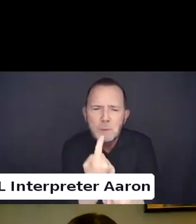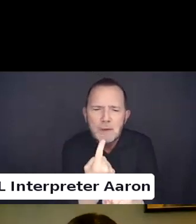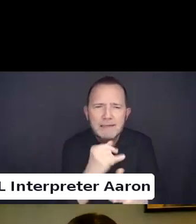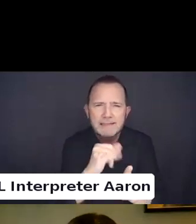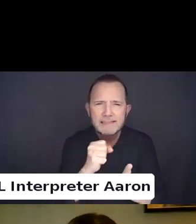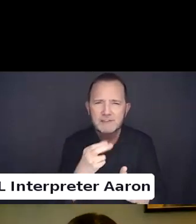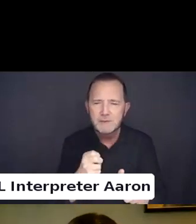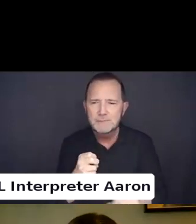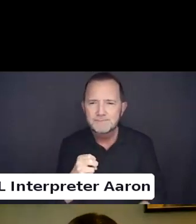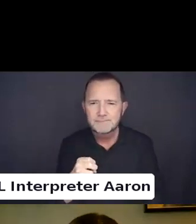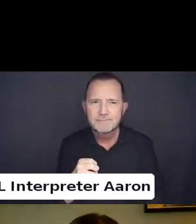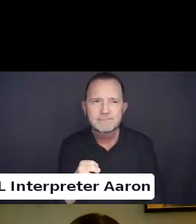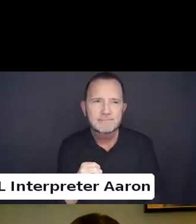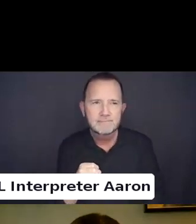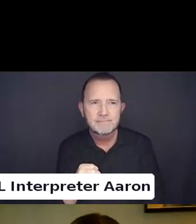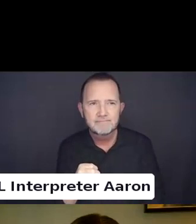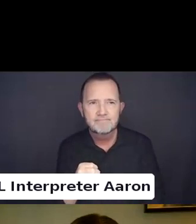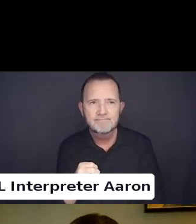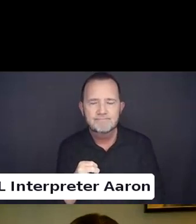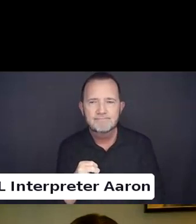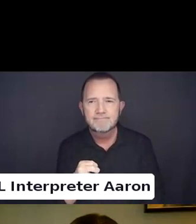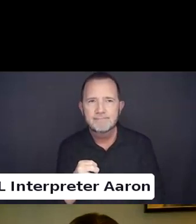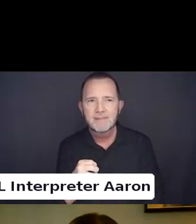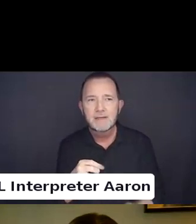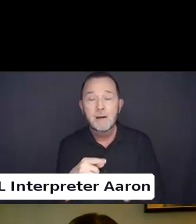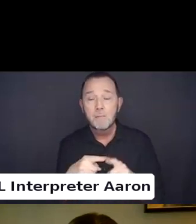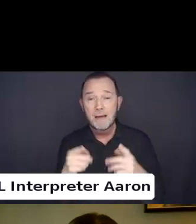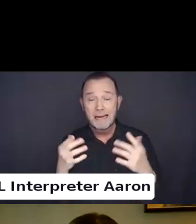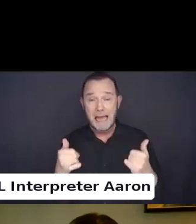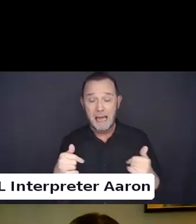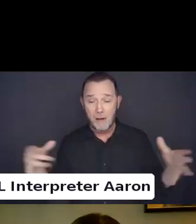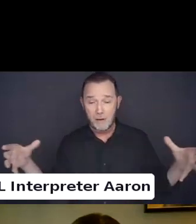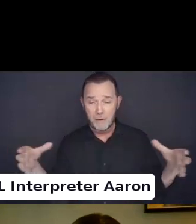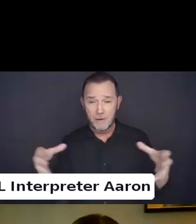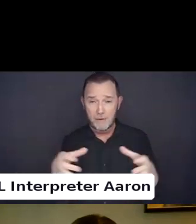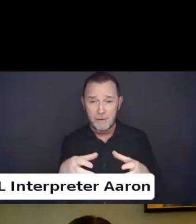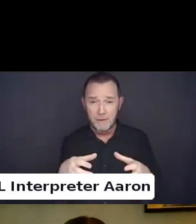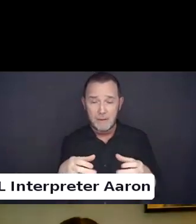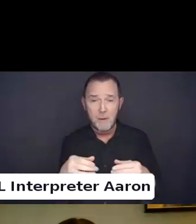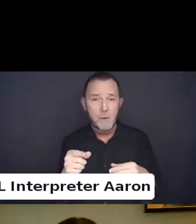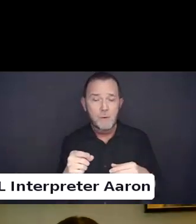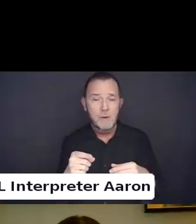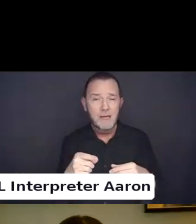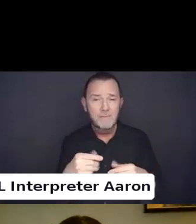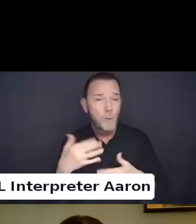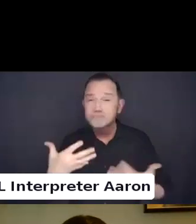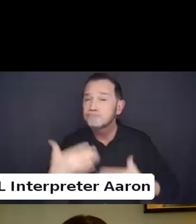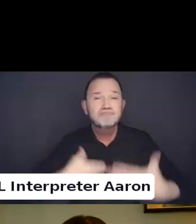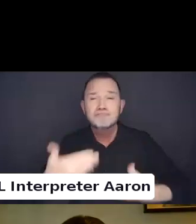I think real intersectional justice works and happens at a community level.